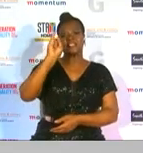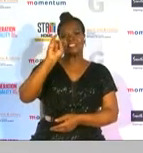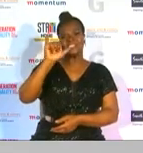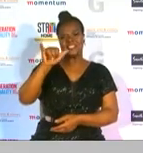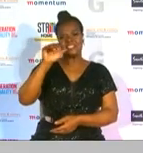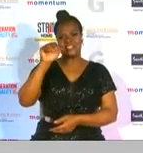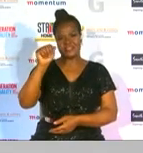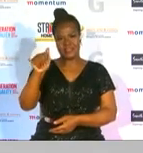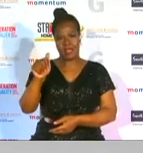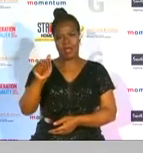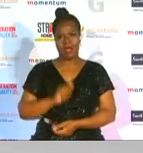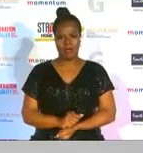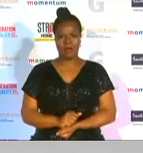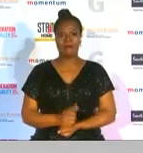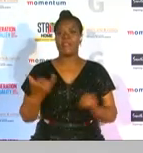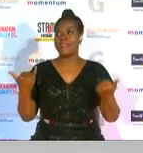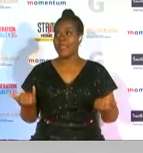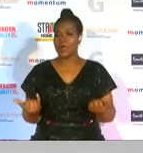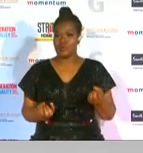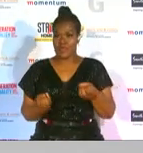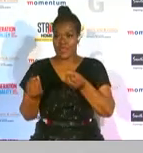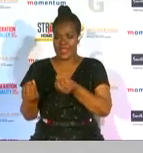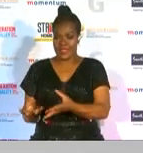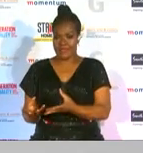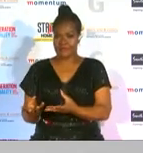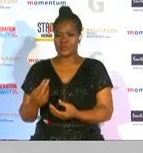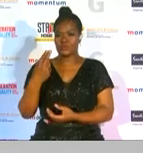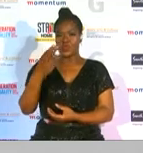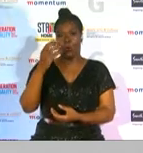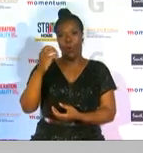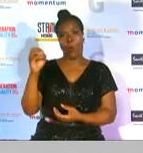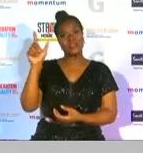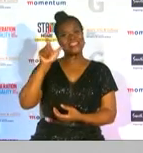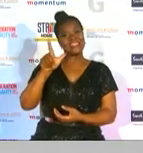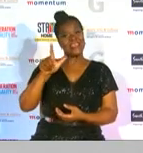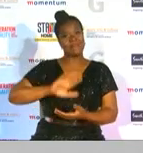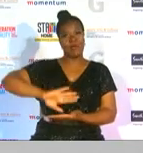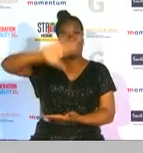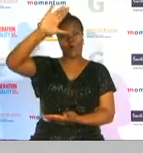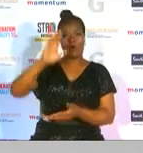and to present this award is 2007 g sport hall of famer and current g-sport